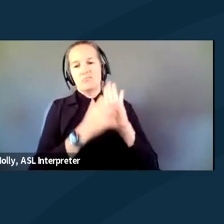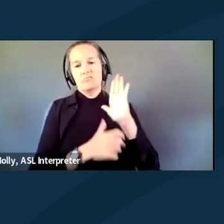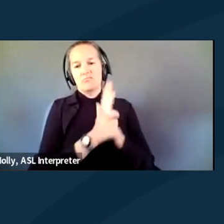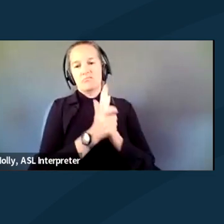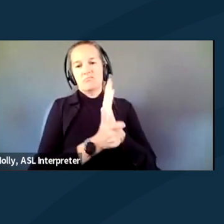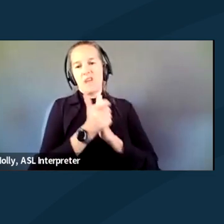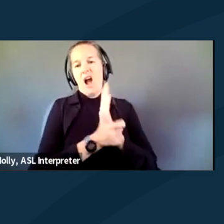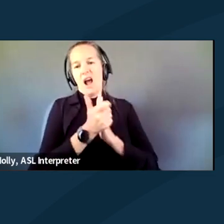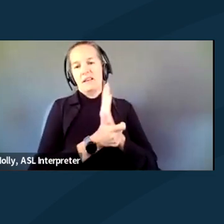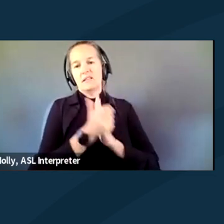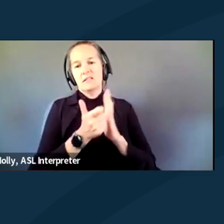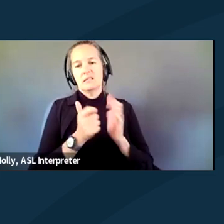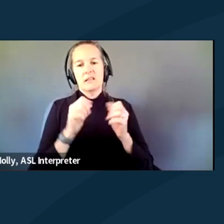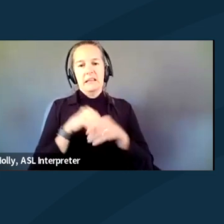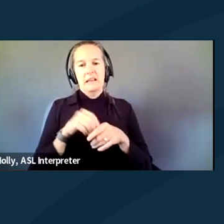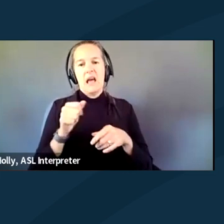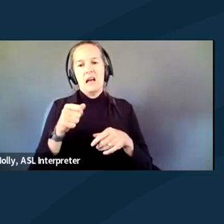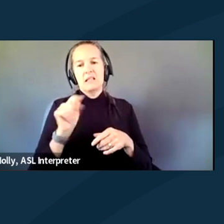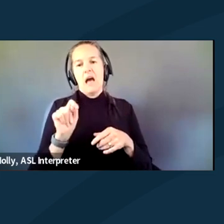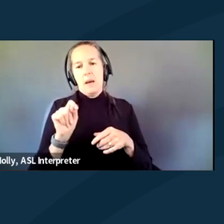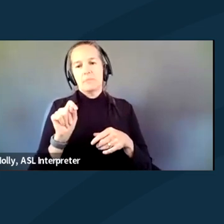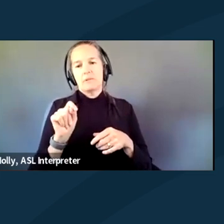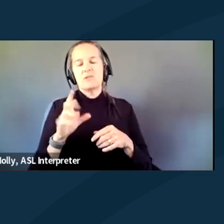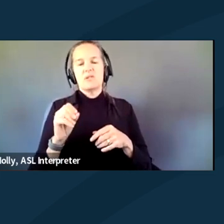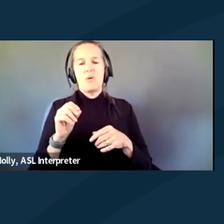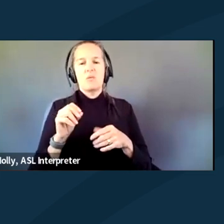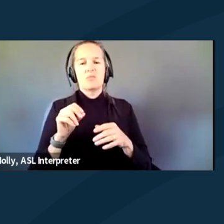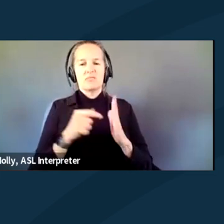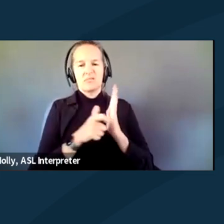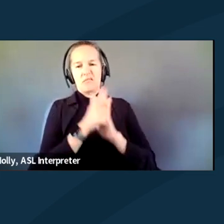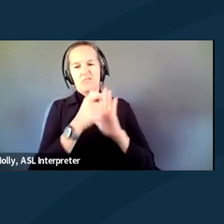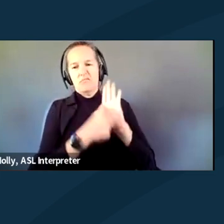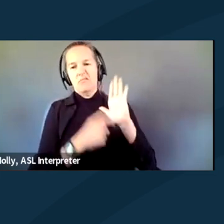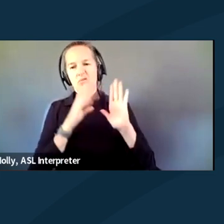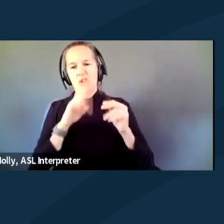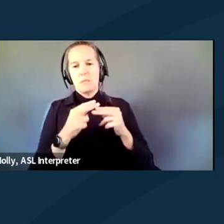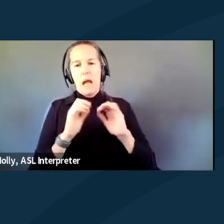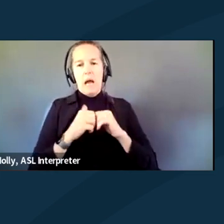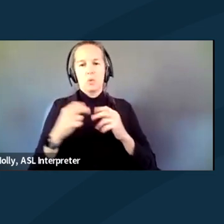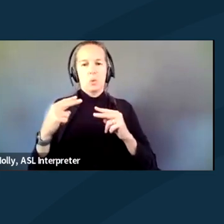within the ADAPT guide on how to look out for those of us with non-apparent disabilities,